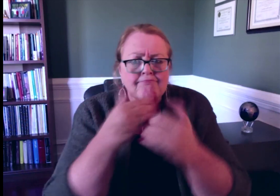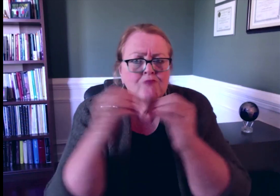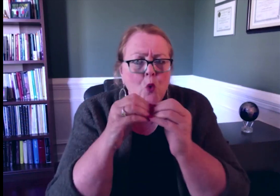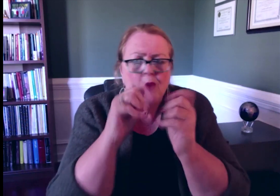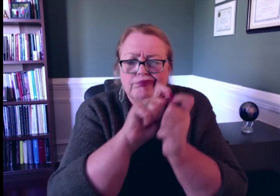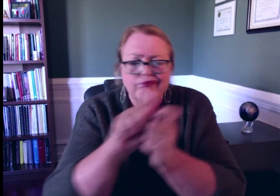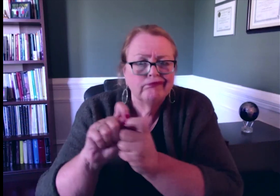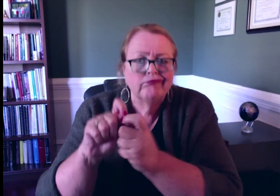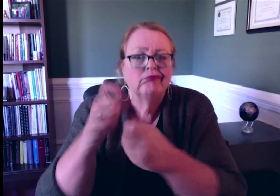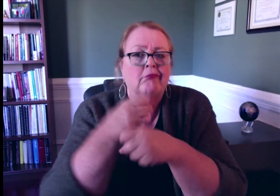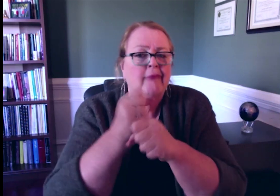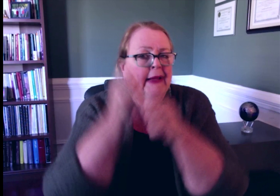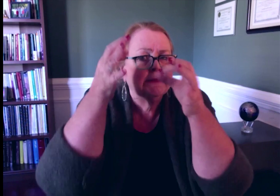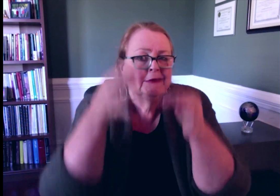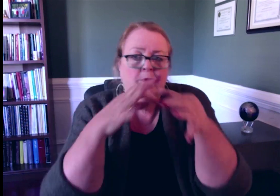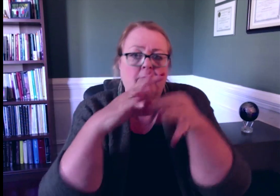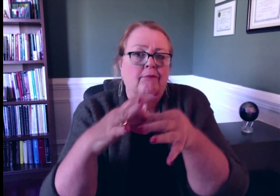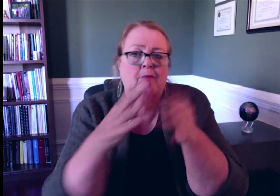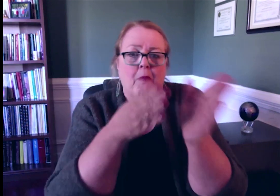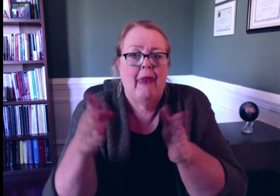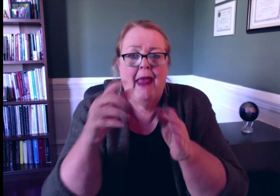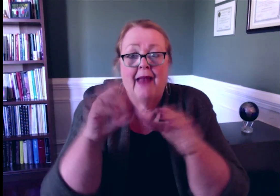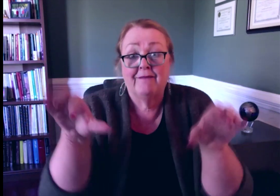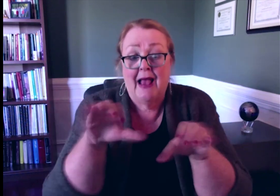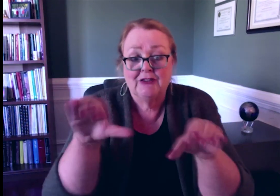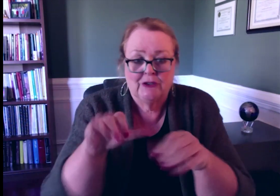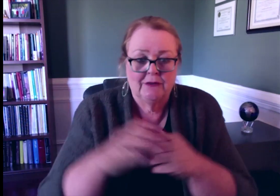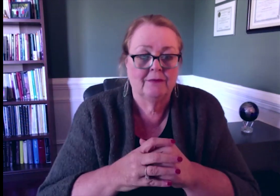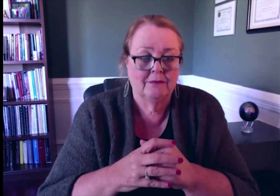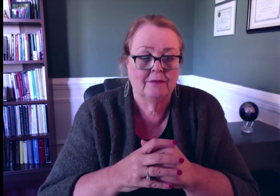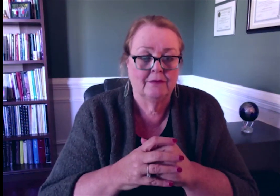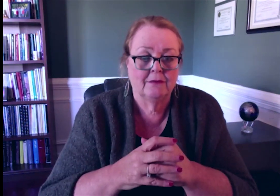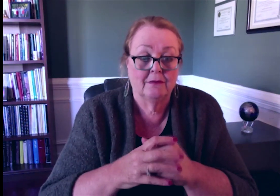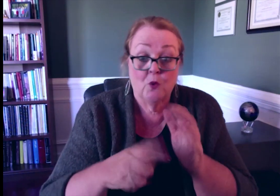They'll be looking at all of the details, and making some decisions on a plan of action for RID.